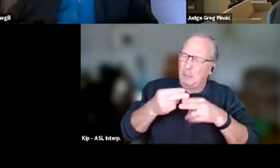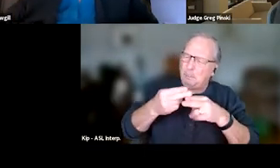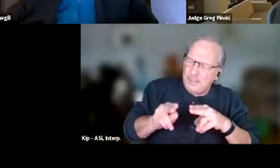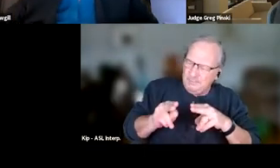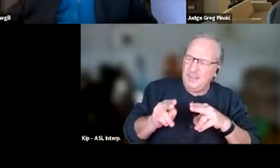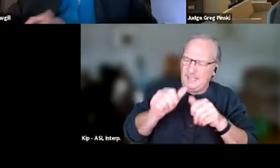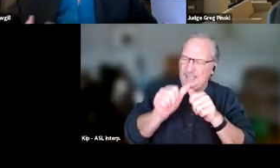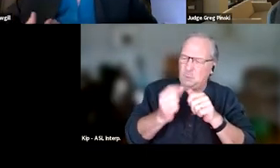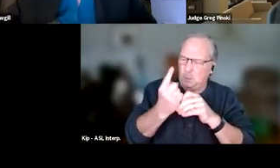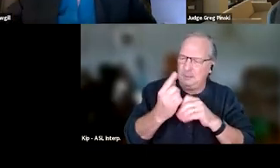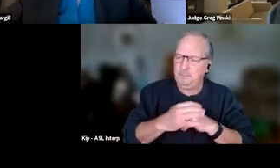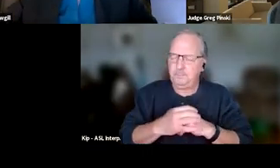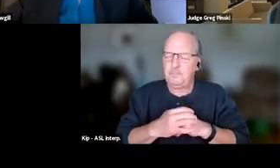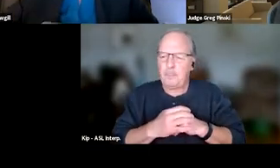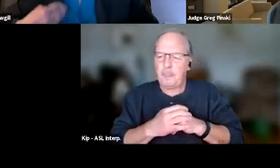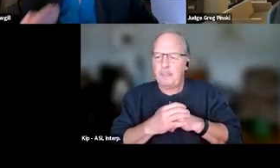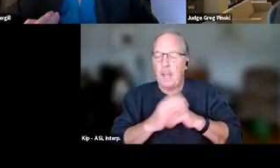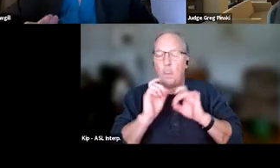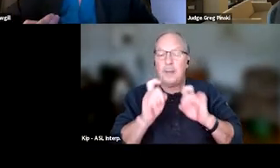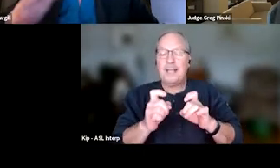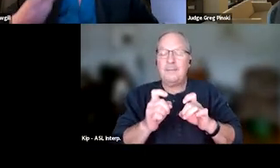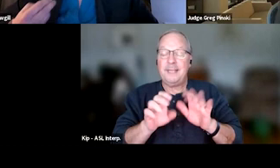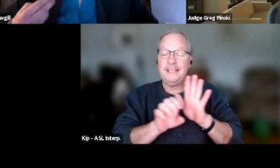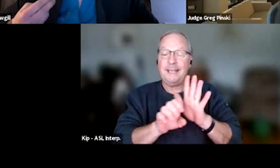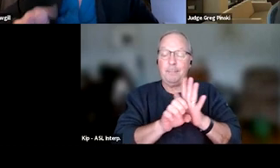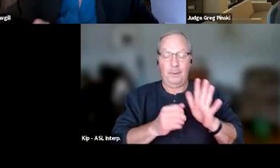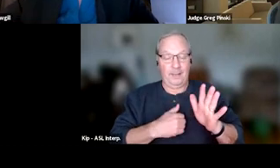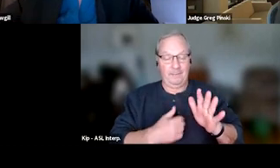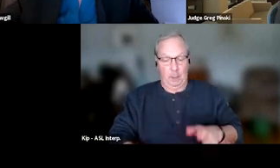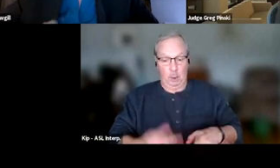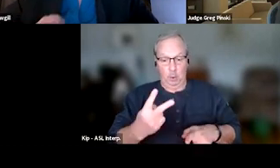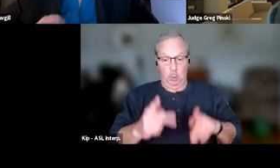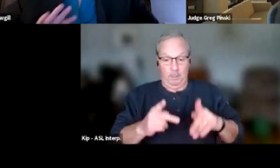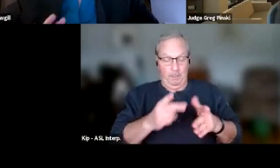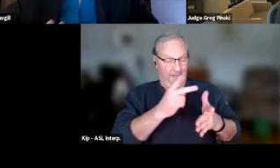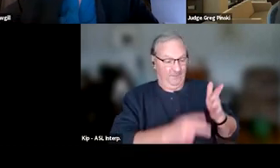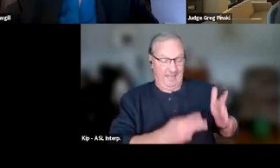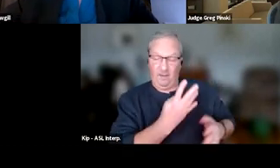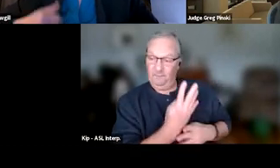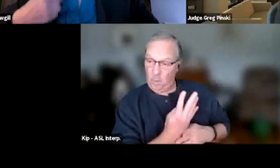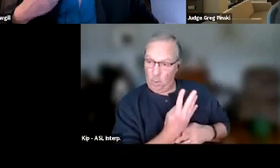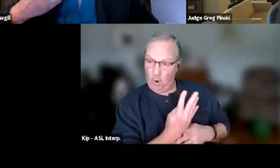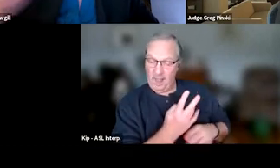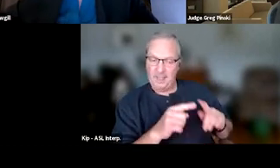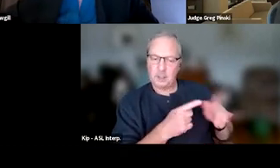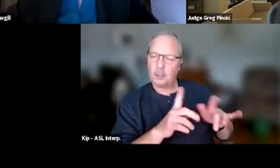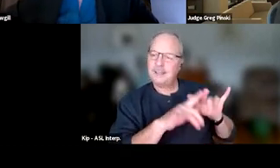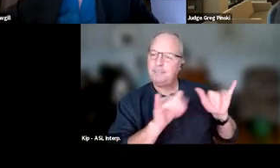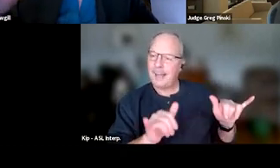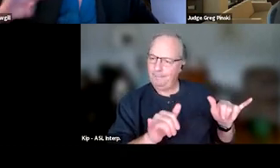Because I like to give the example of you have someone, you have two people in phase four. They started at the same time, they are in the same phase,